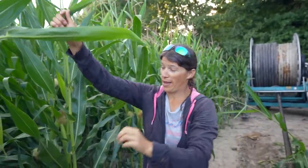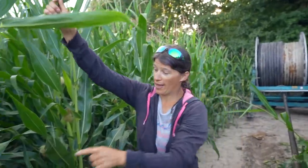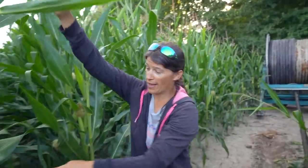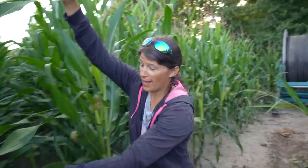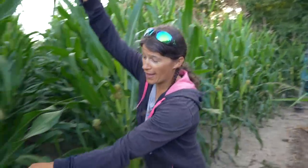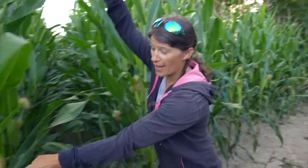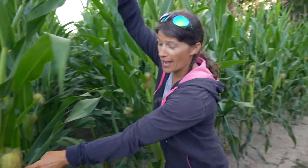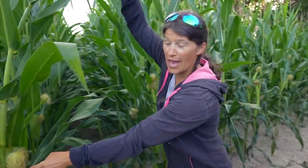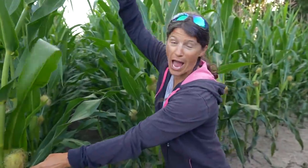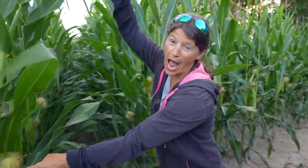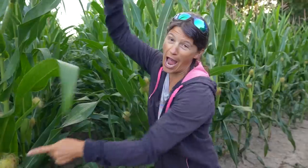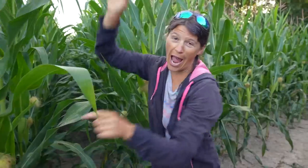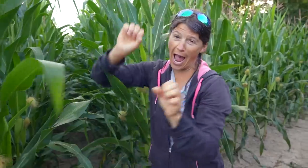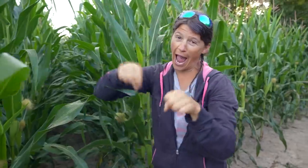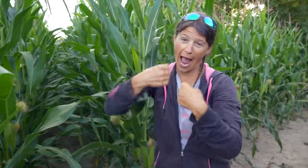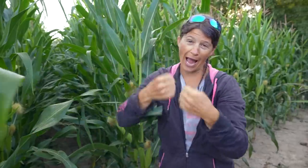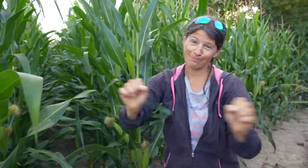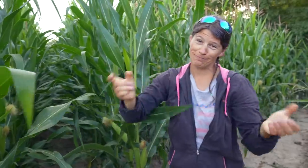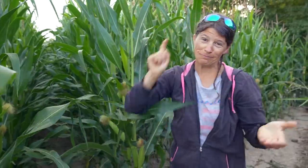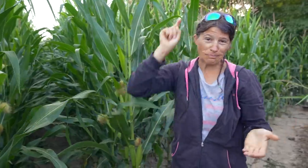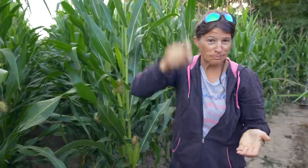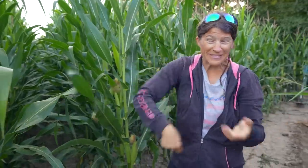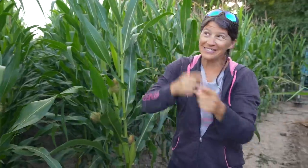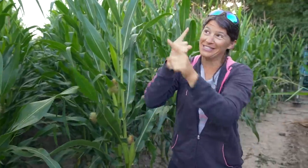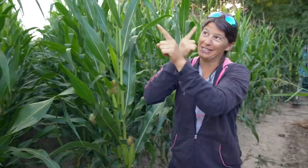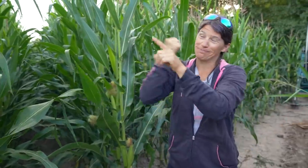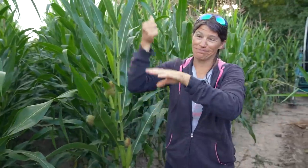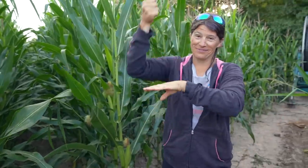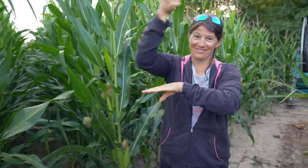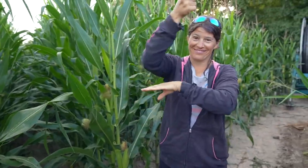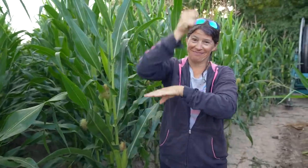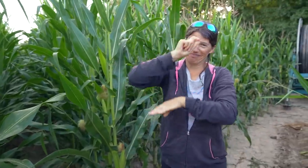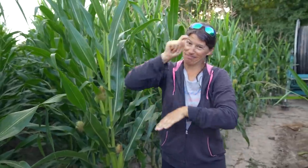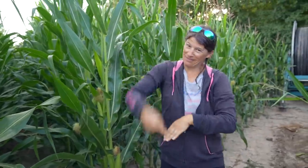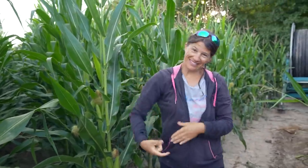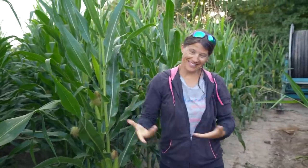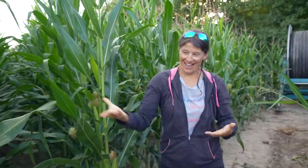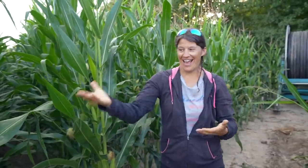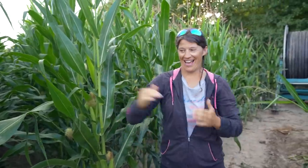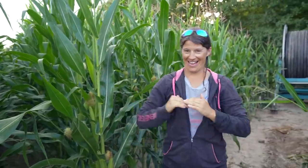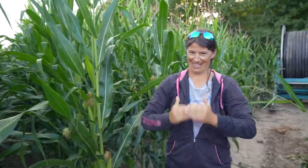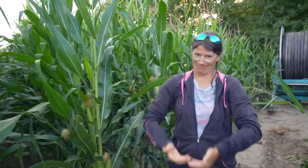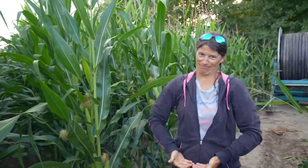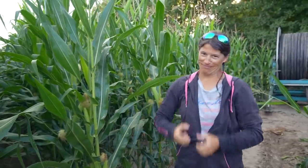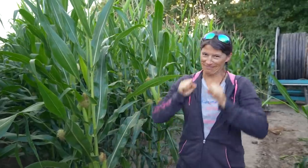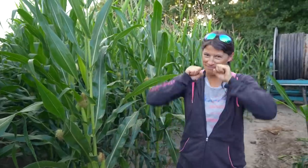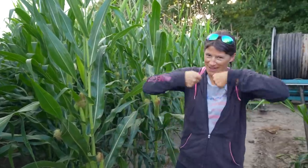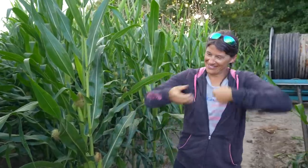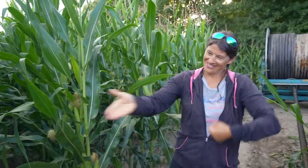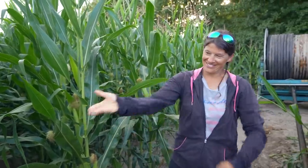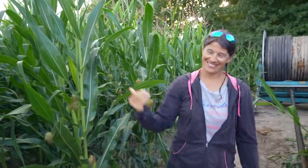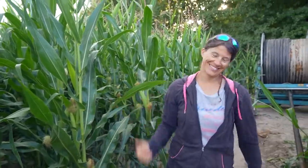we won’t have corn. That part is important to create corn.